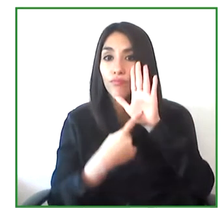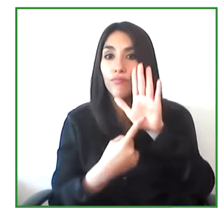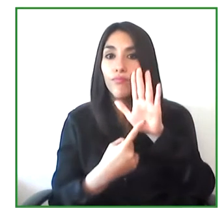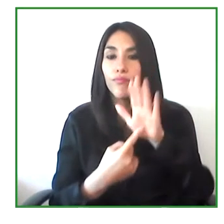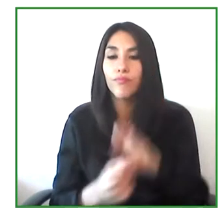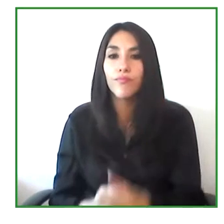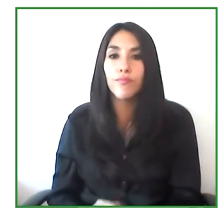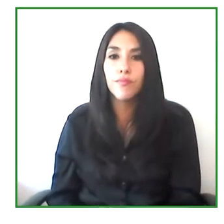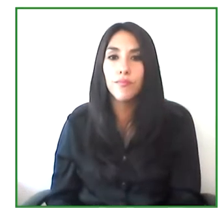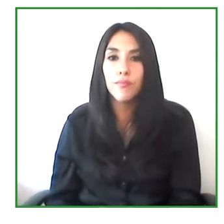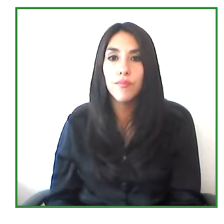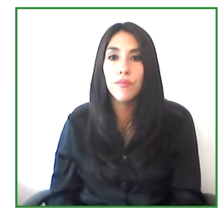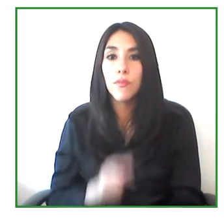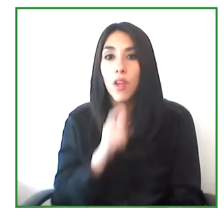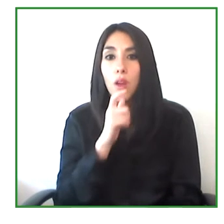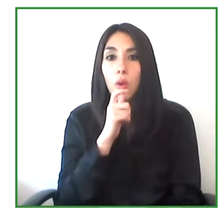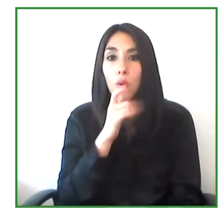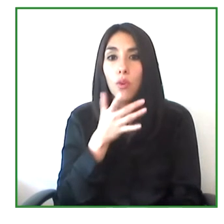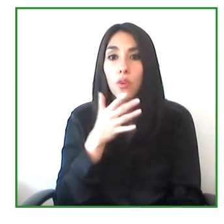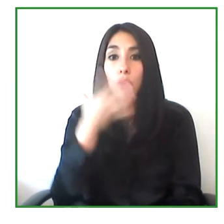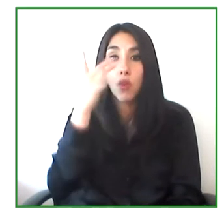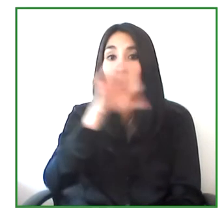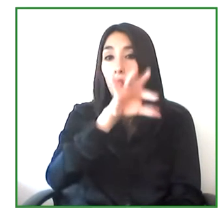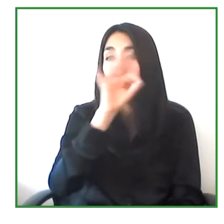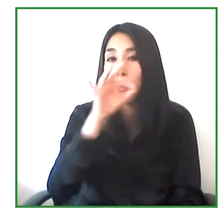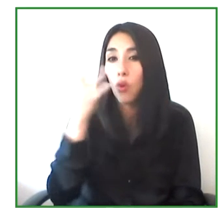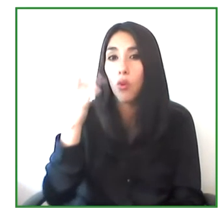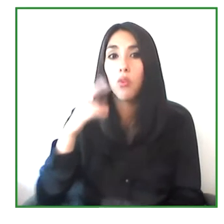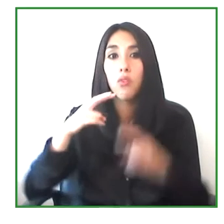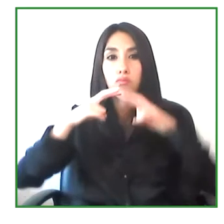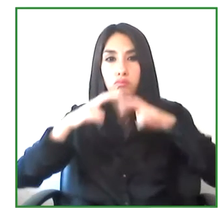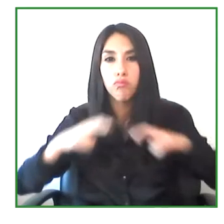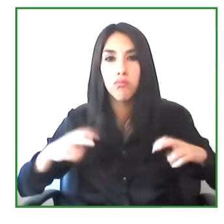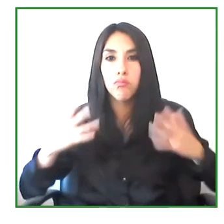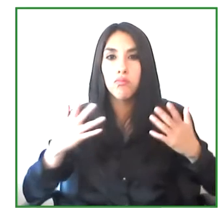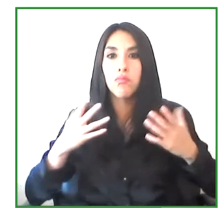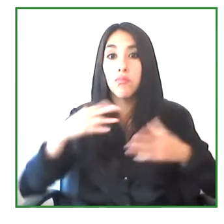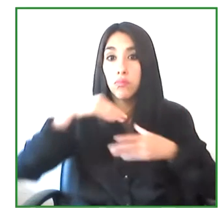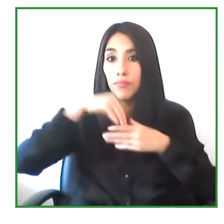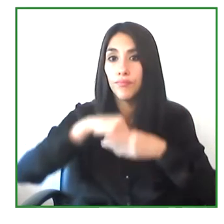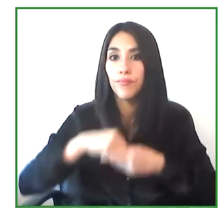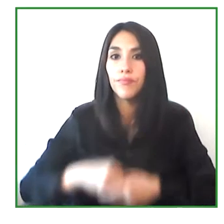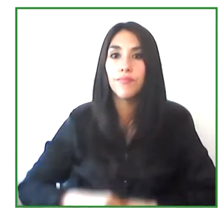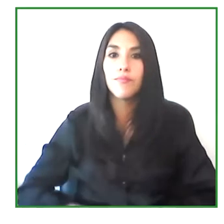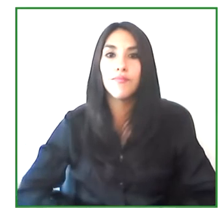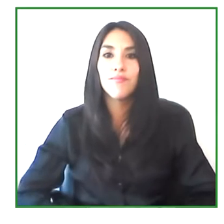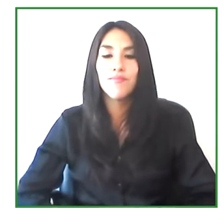as we continue to discover the tool among the impacts that we can see there.